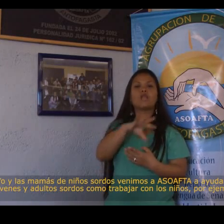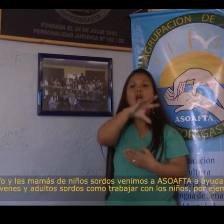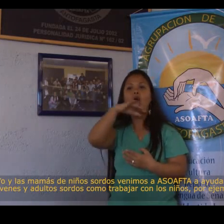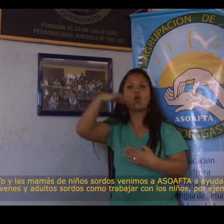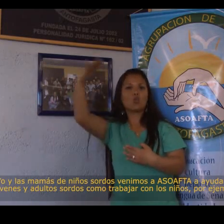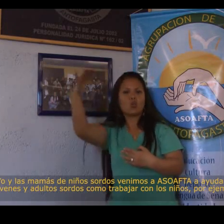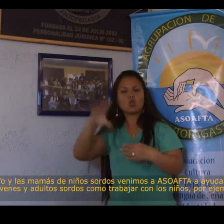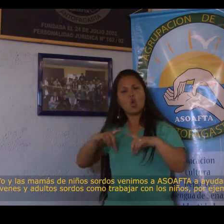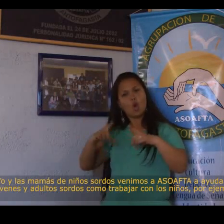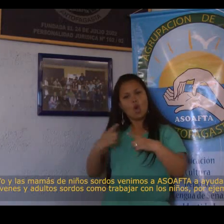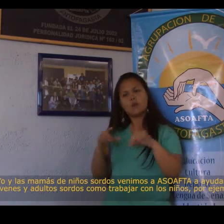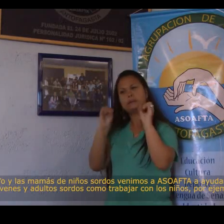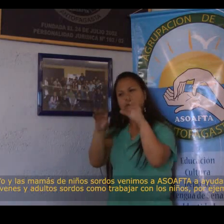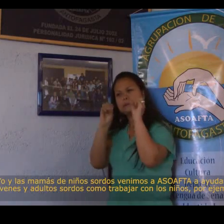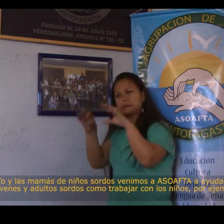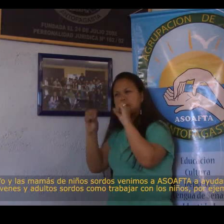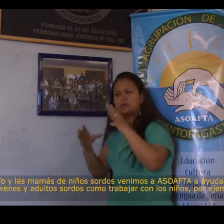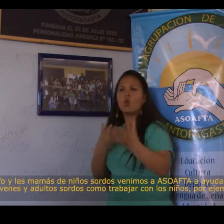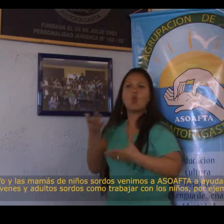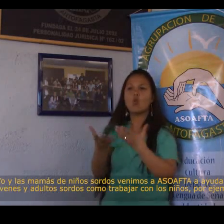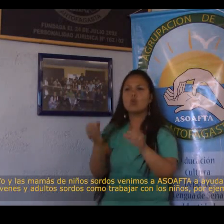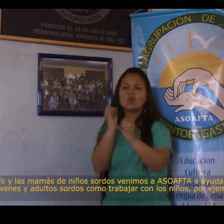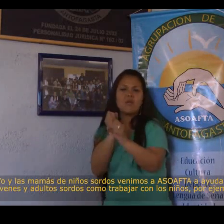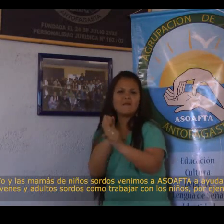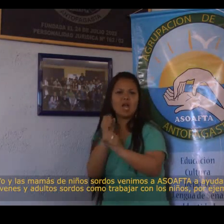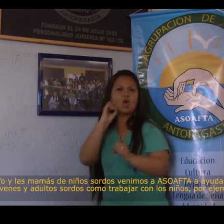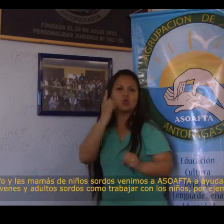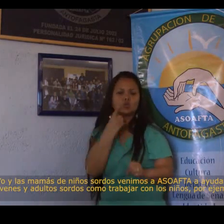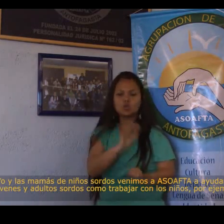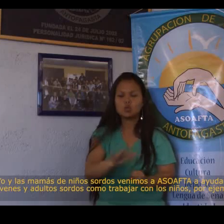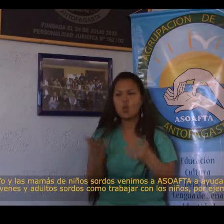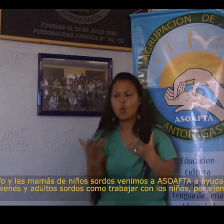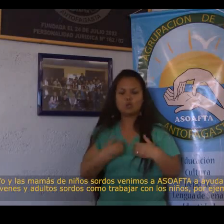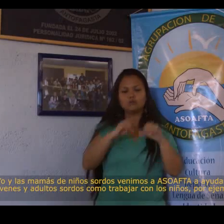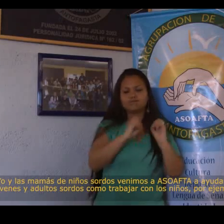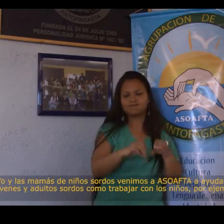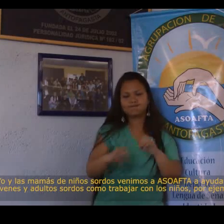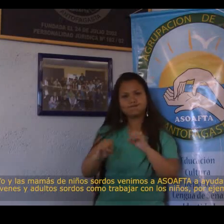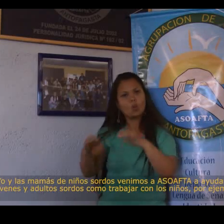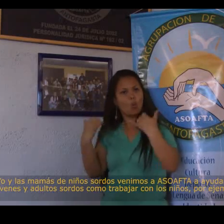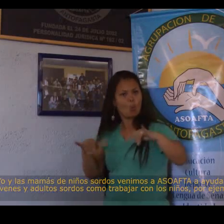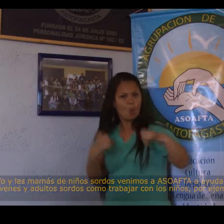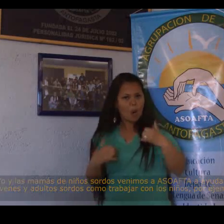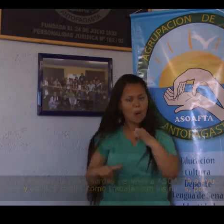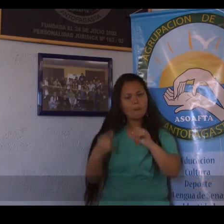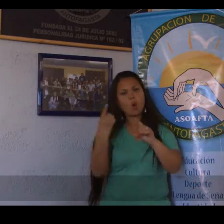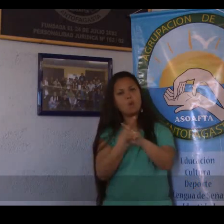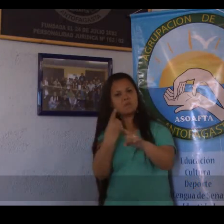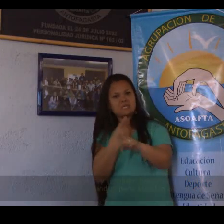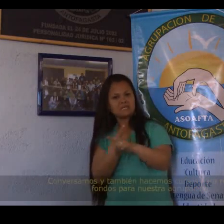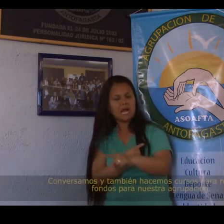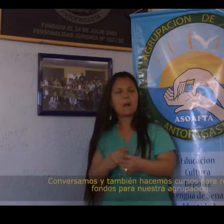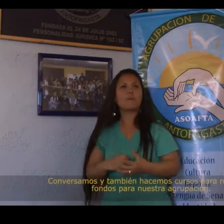We teach young deaf people and adults how to work with children, like playing games and conversing with them, for example.